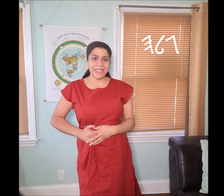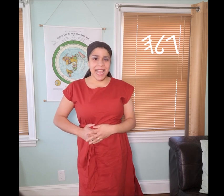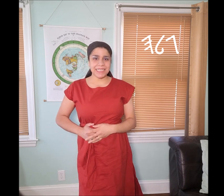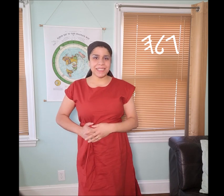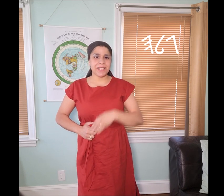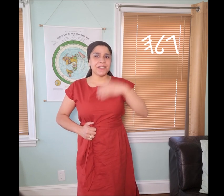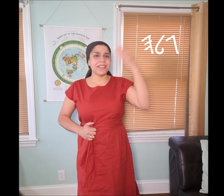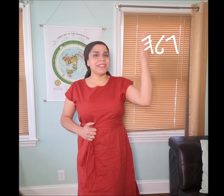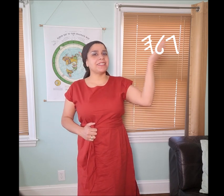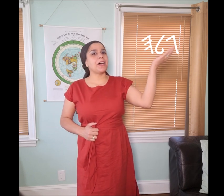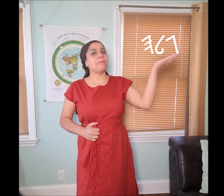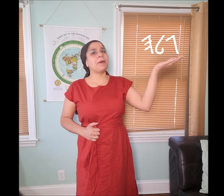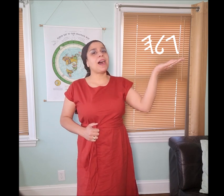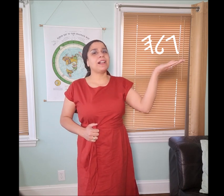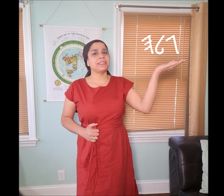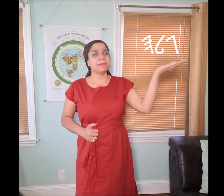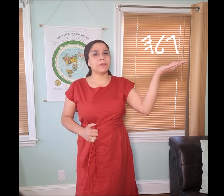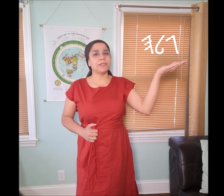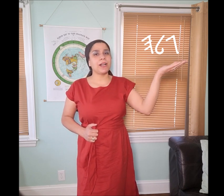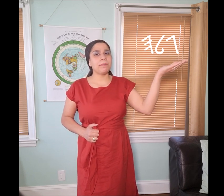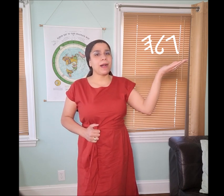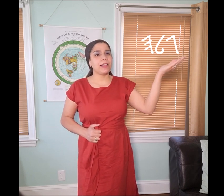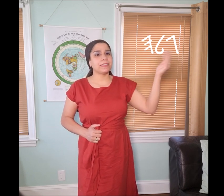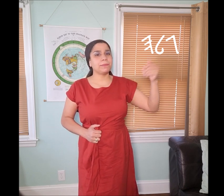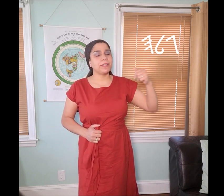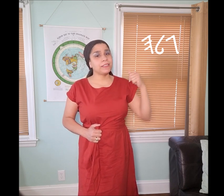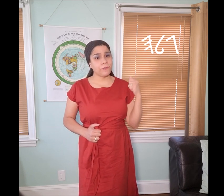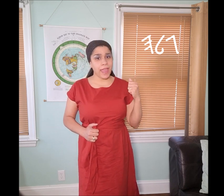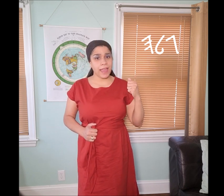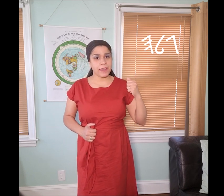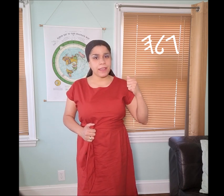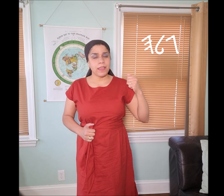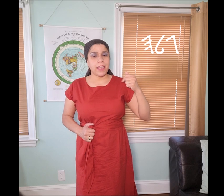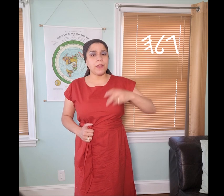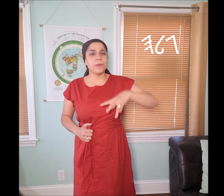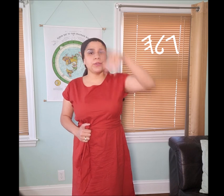The last letter is the “𐤄 ahbal” symbol, the “𐤄 ahbal” symbol is a fan and when